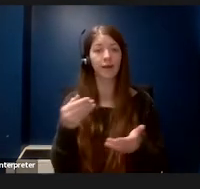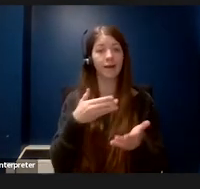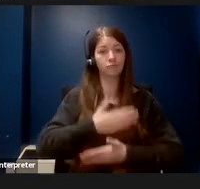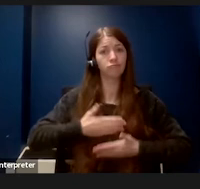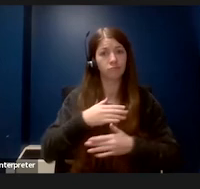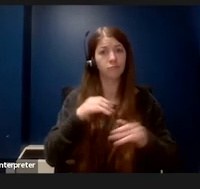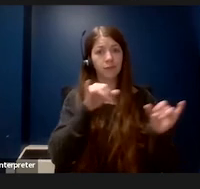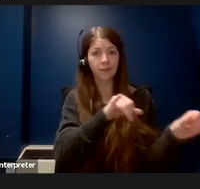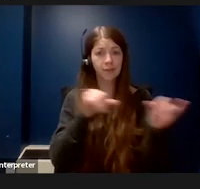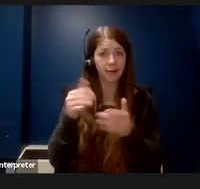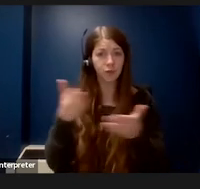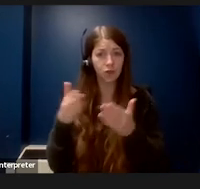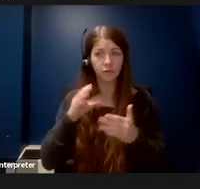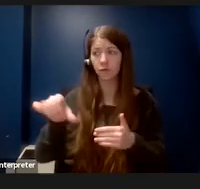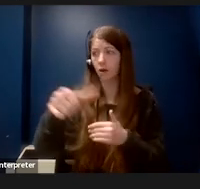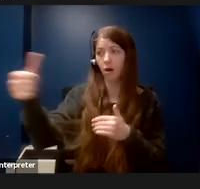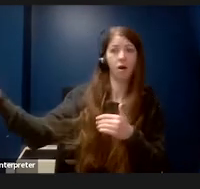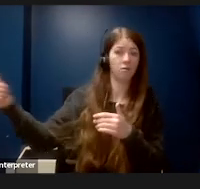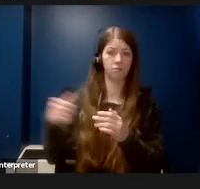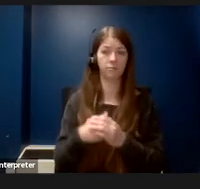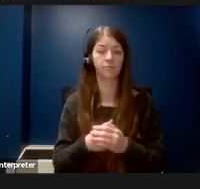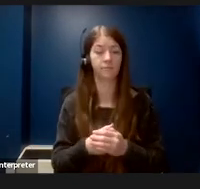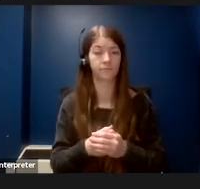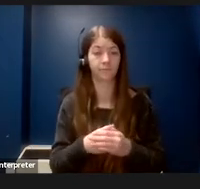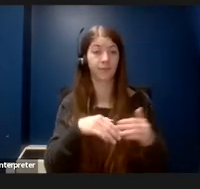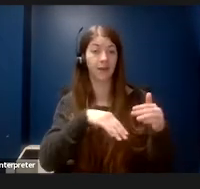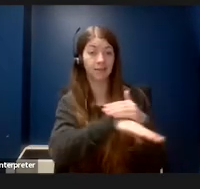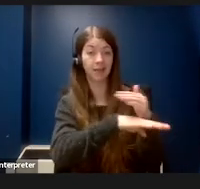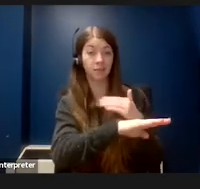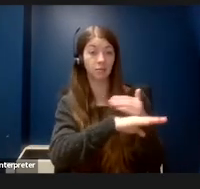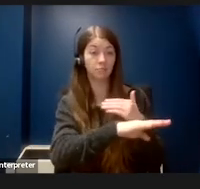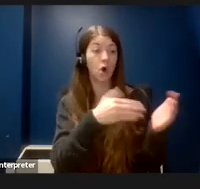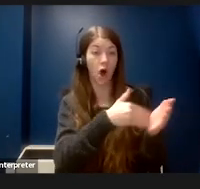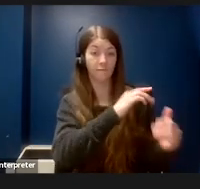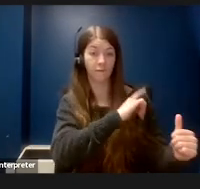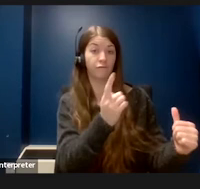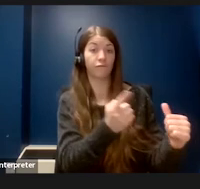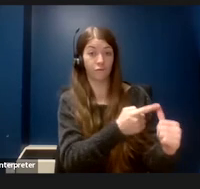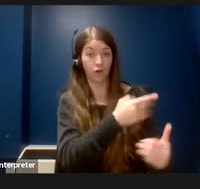everybody else. Accessibility is oftentimes the first step towards reaching inclusion;